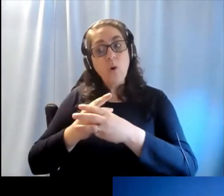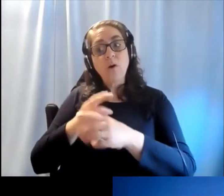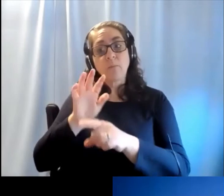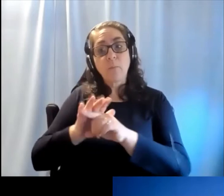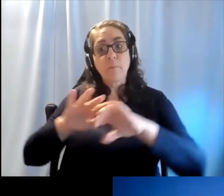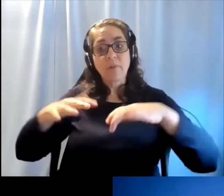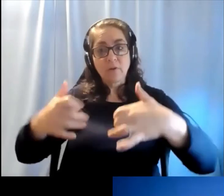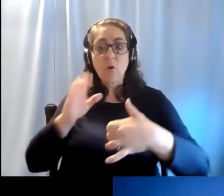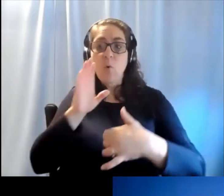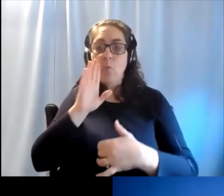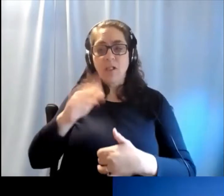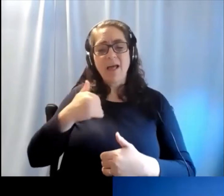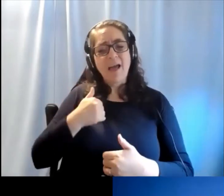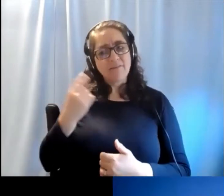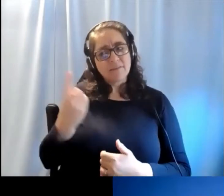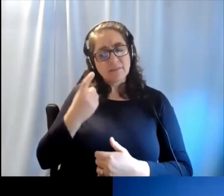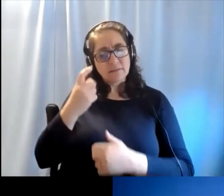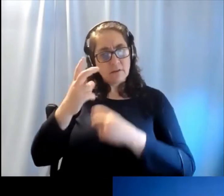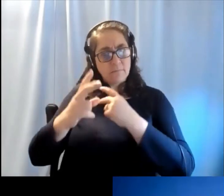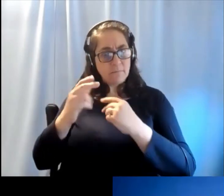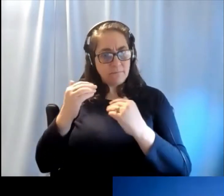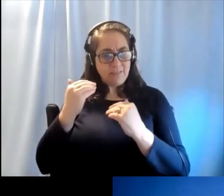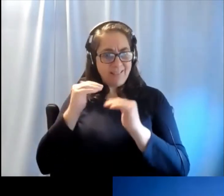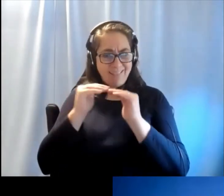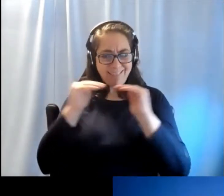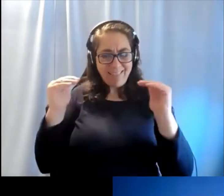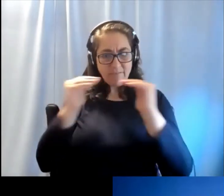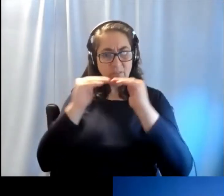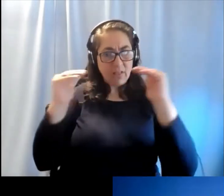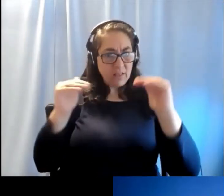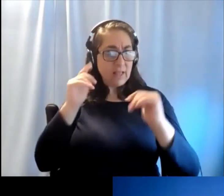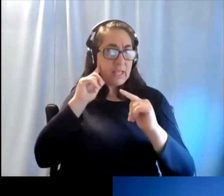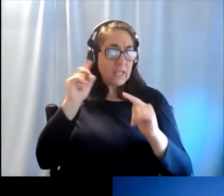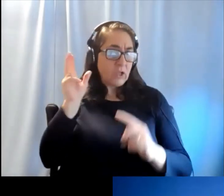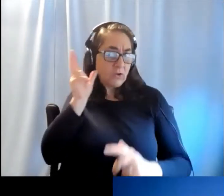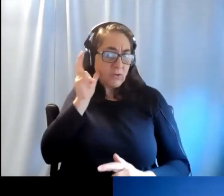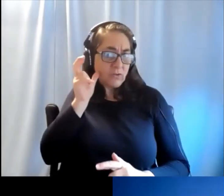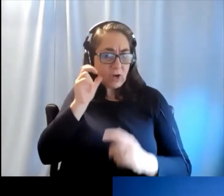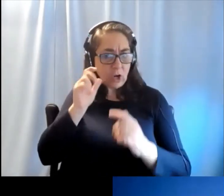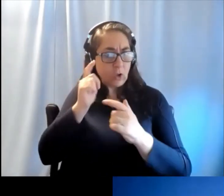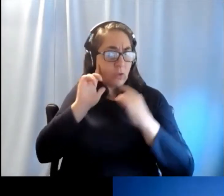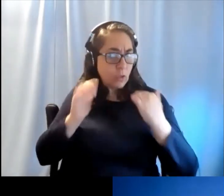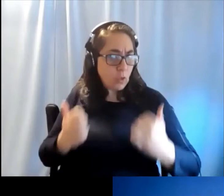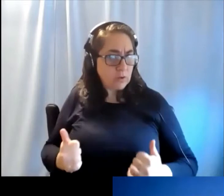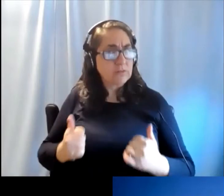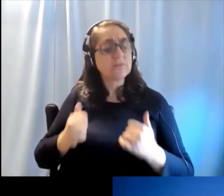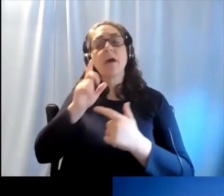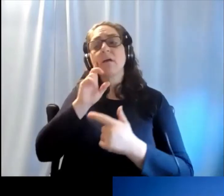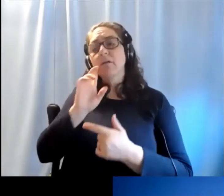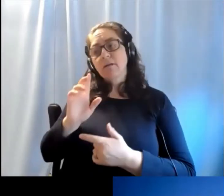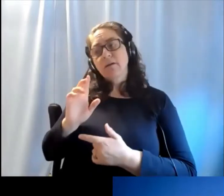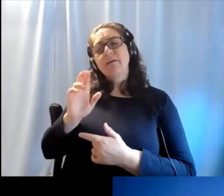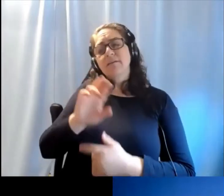have some degree of hearing loss and about 700 million people would require hearing rehabilitation